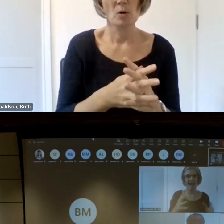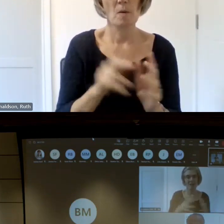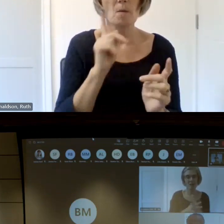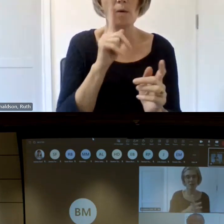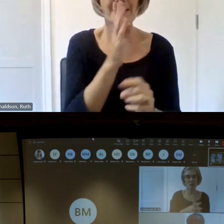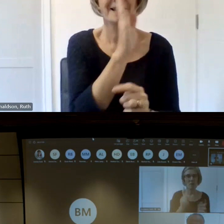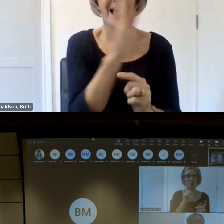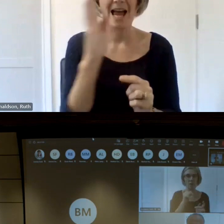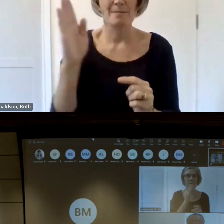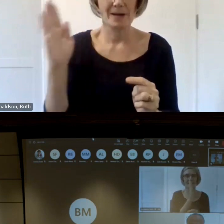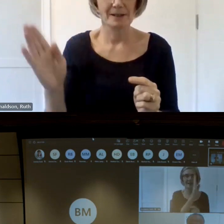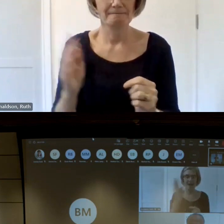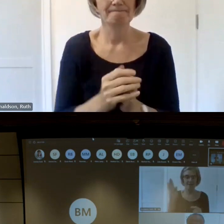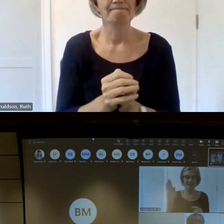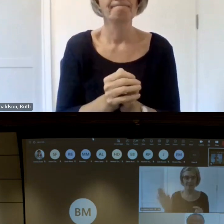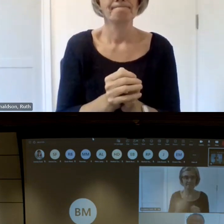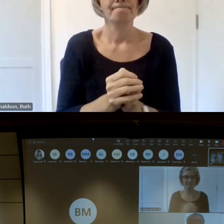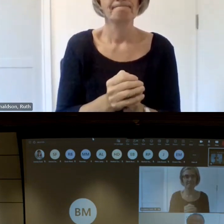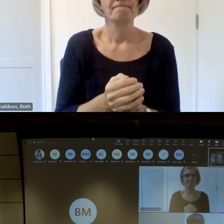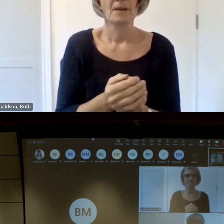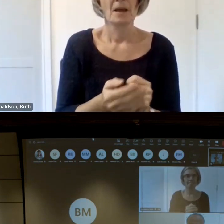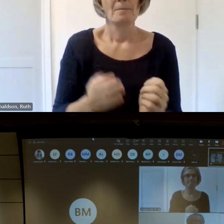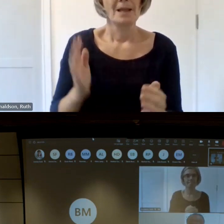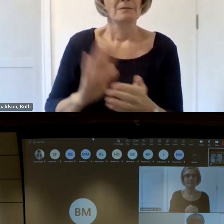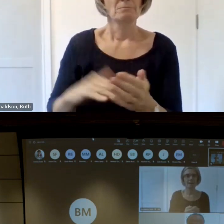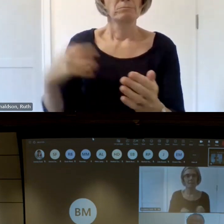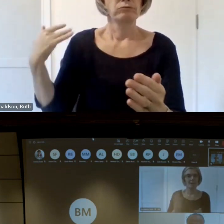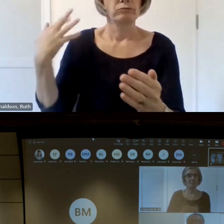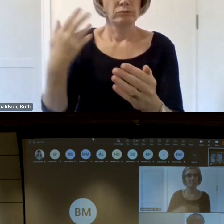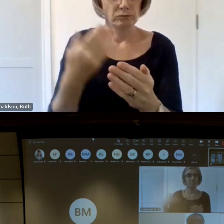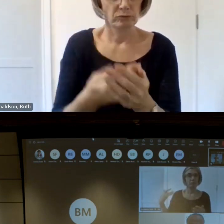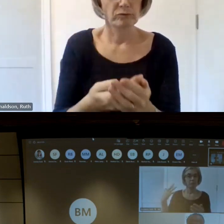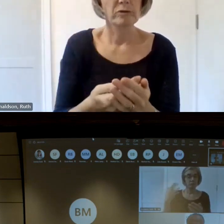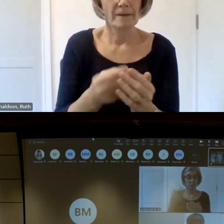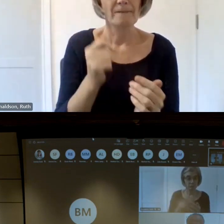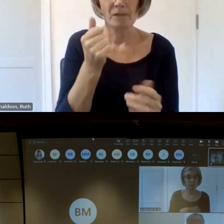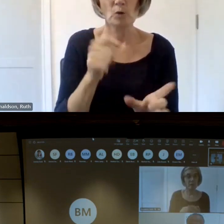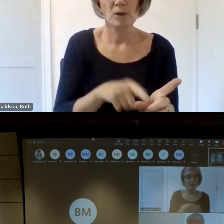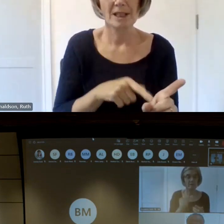alongside Gabrielle mcbe the volunteer coordinator assists in recruiting training and supporting